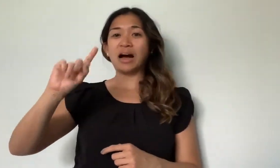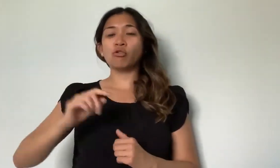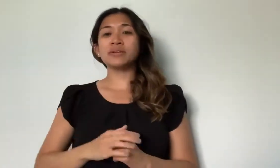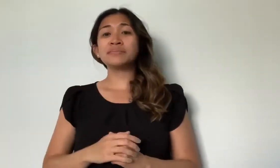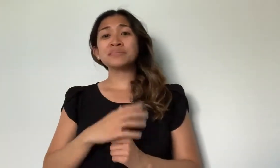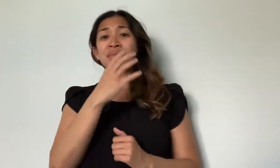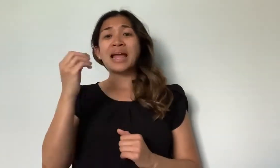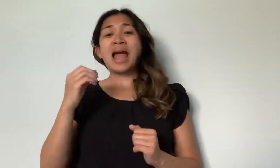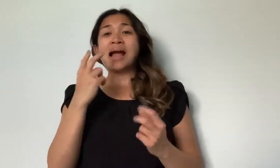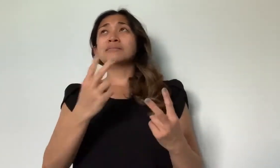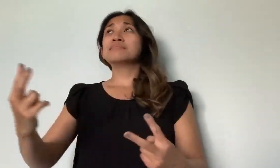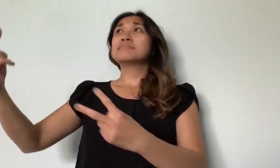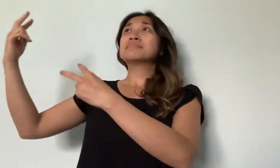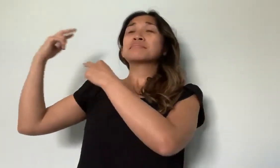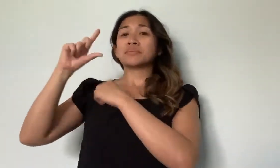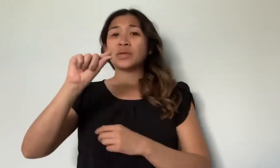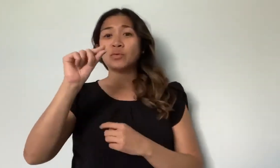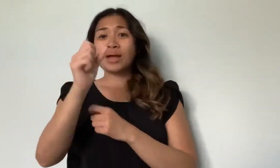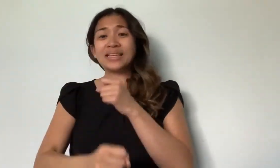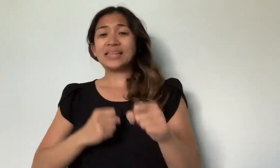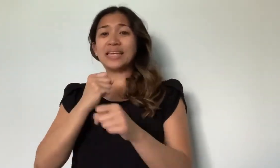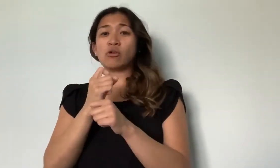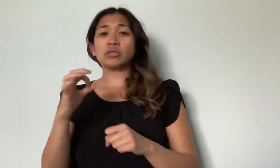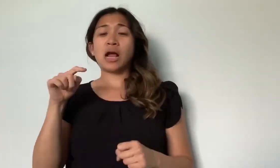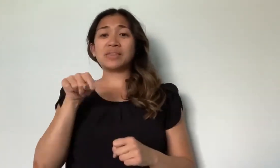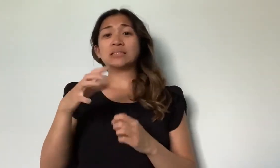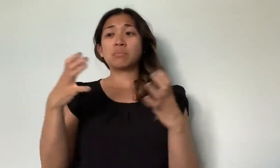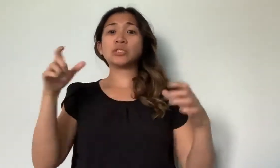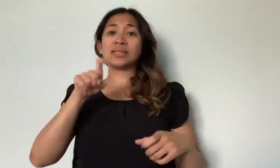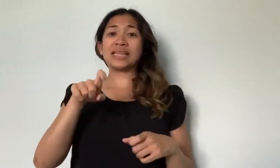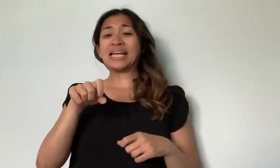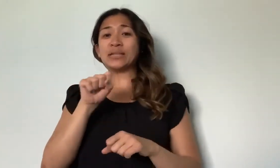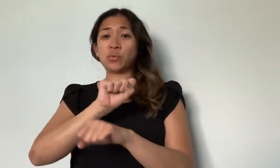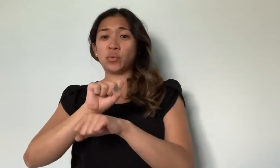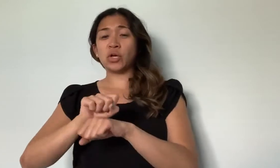and pay an extra special tribute to two decades of this much-needed work.